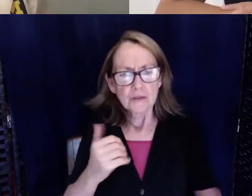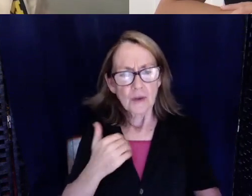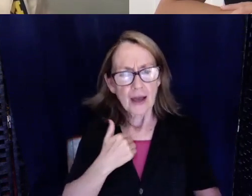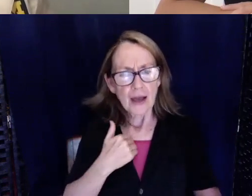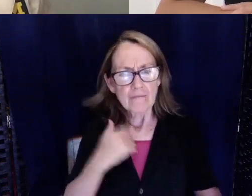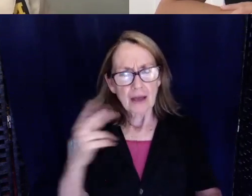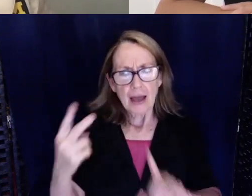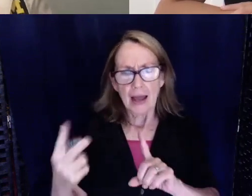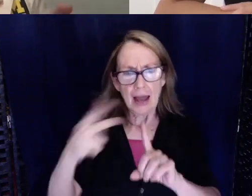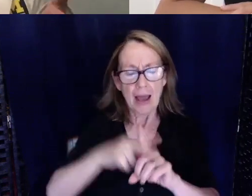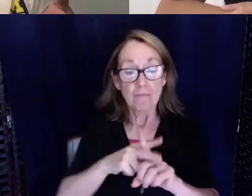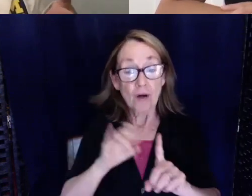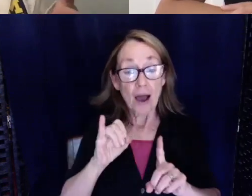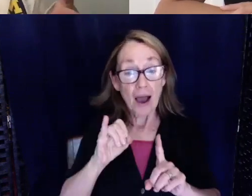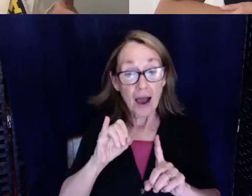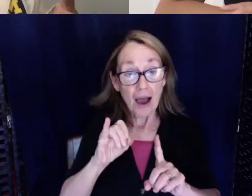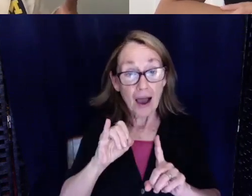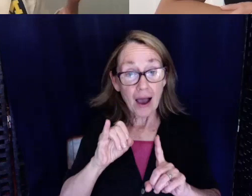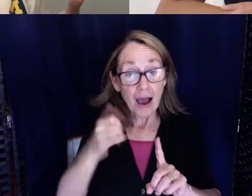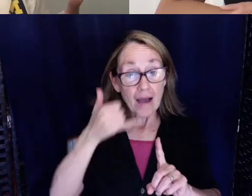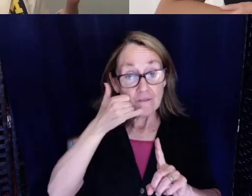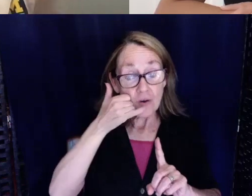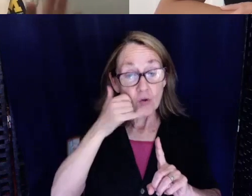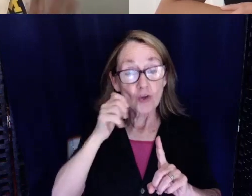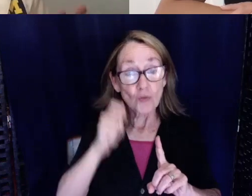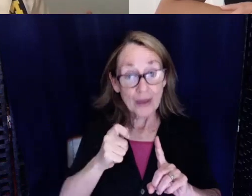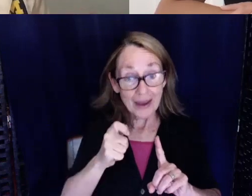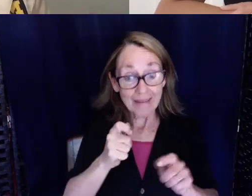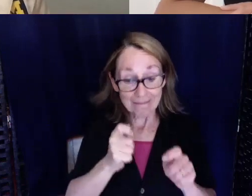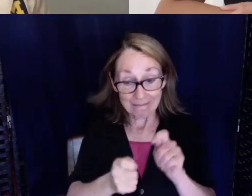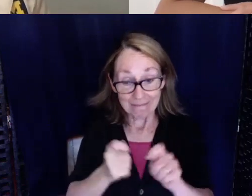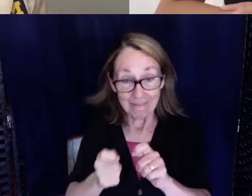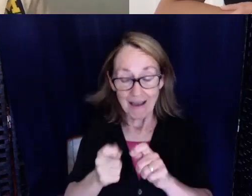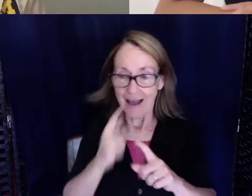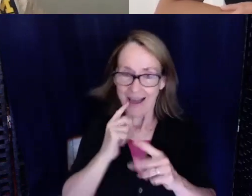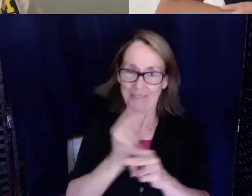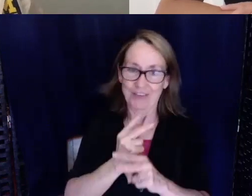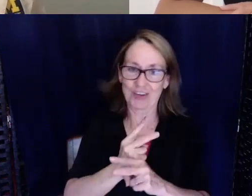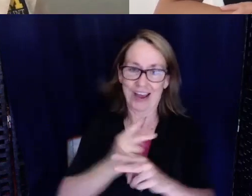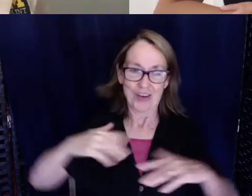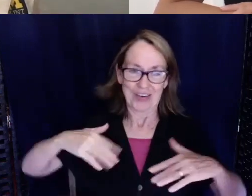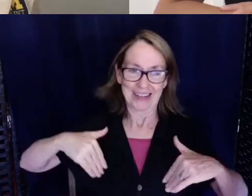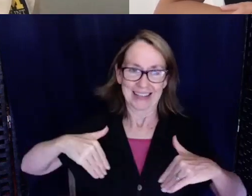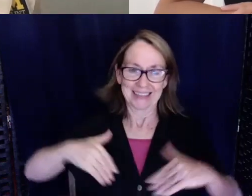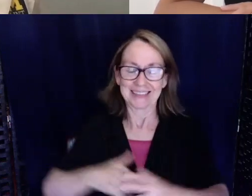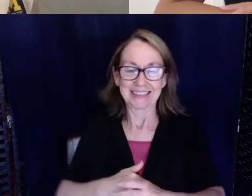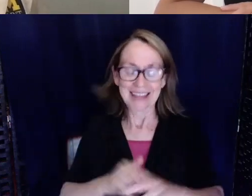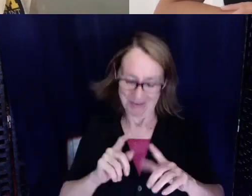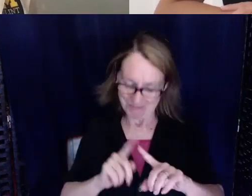iphone where you can see it like a visual reading. I haven't figured that one out yet but I will.